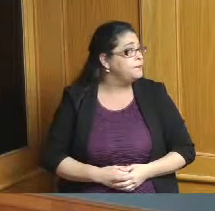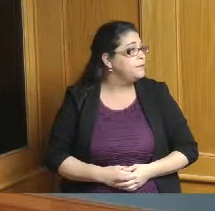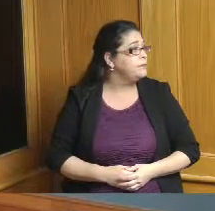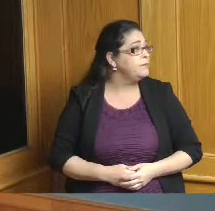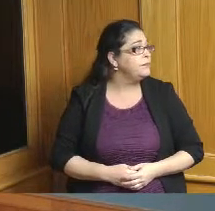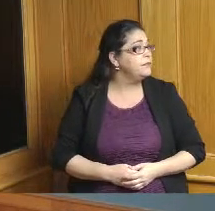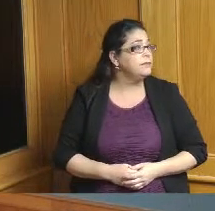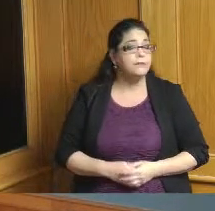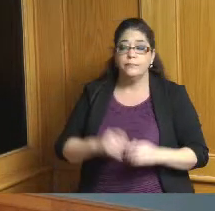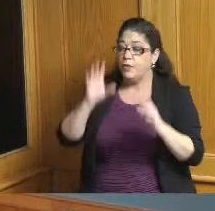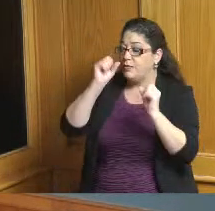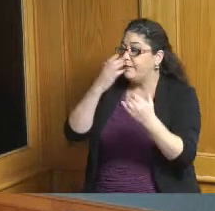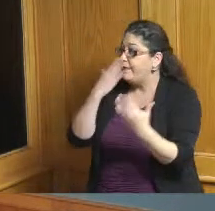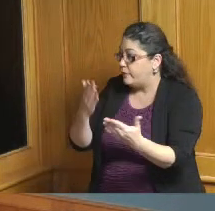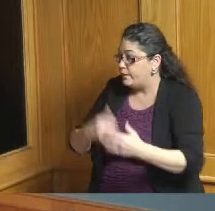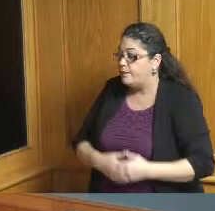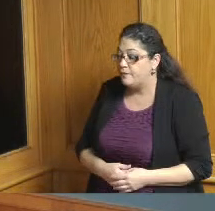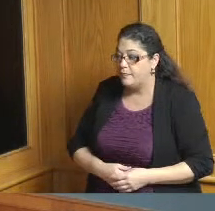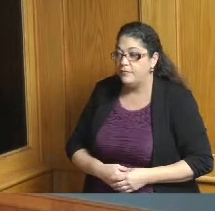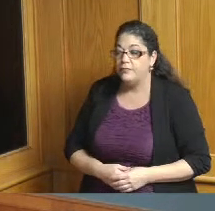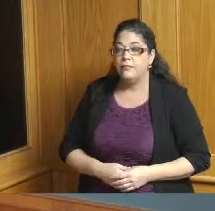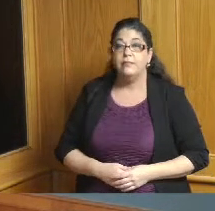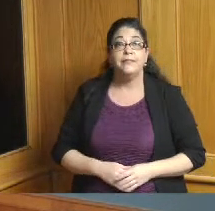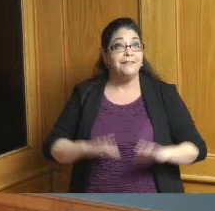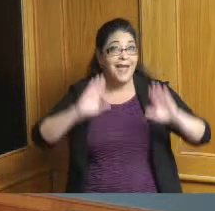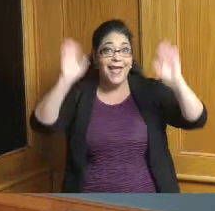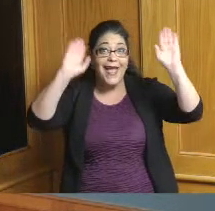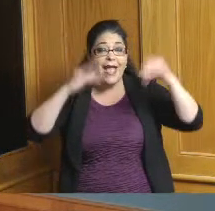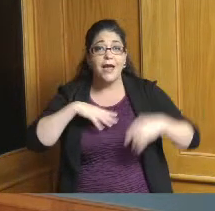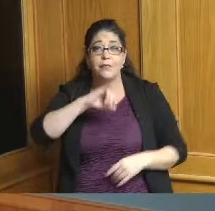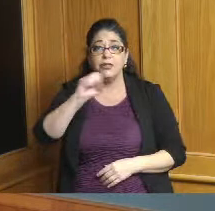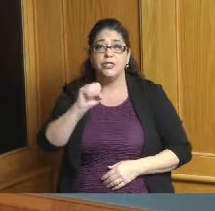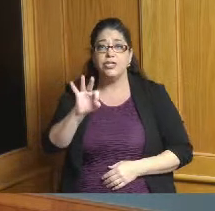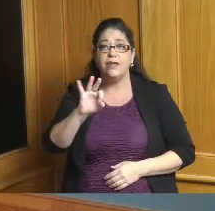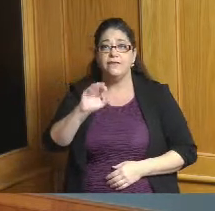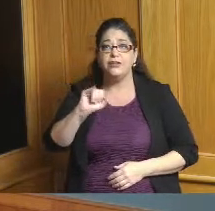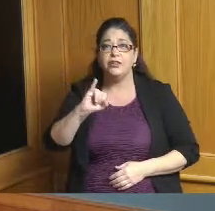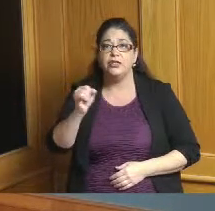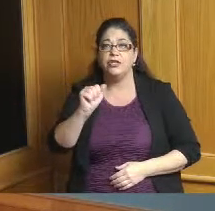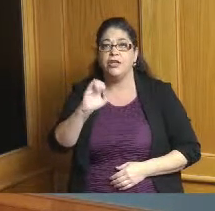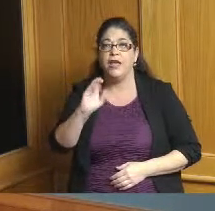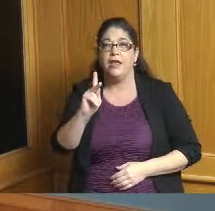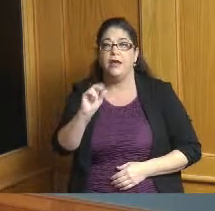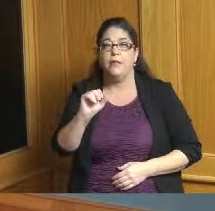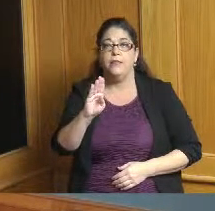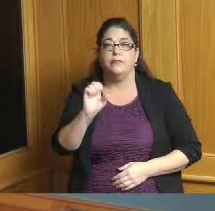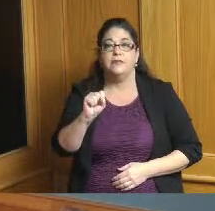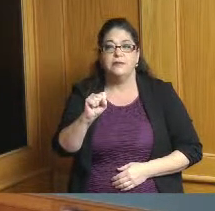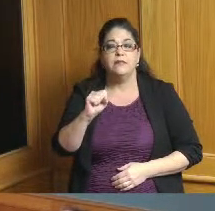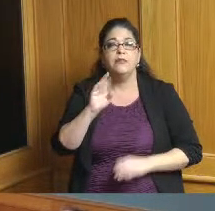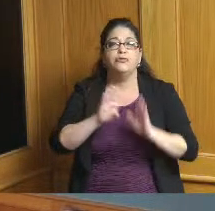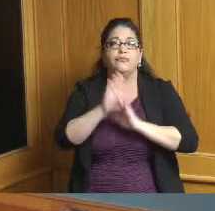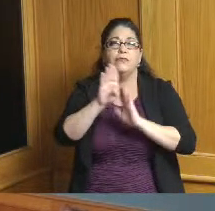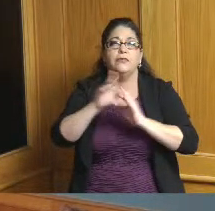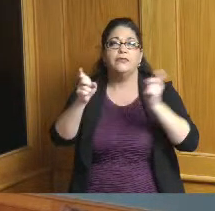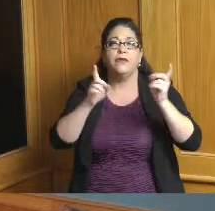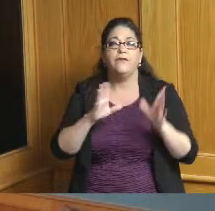you hello I'm Jeff Jacobs the director of business development for Meegan Construction